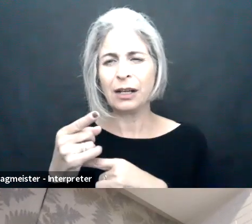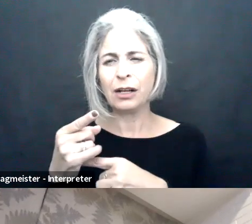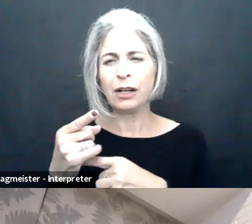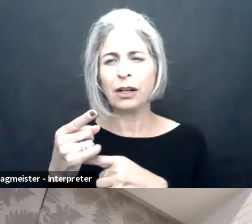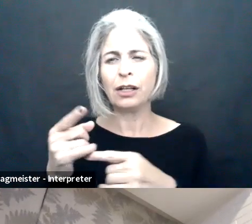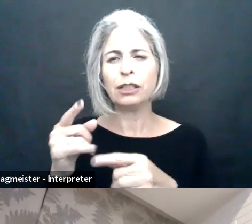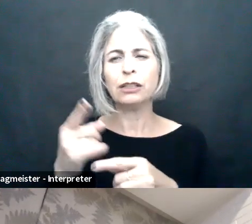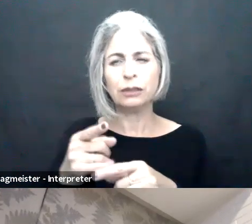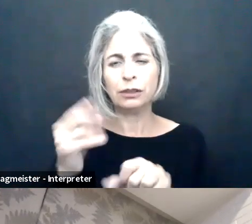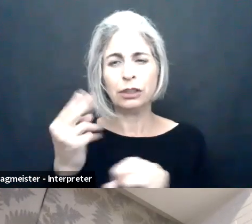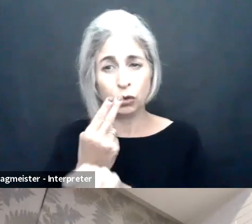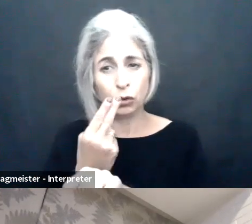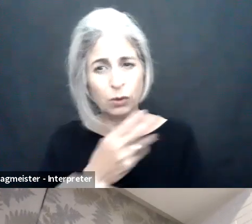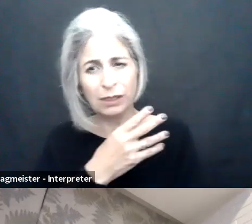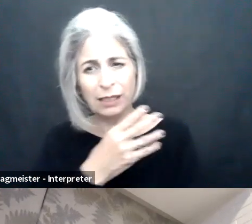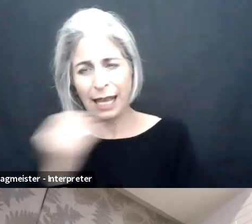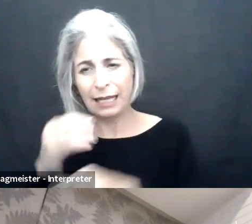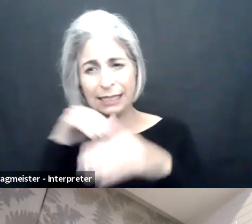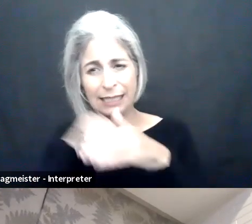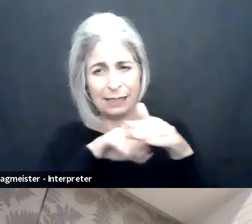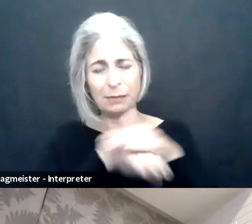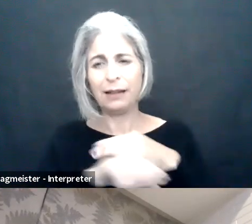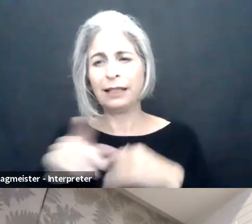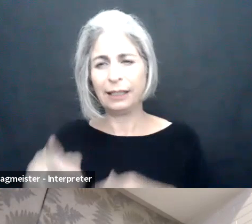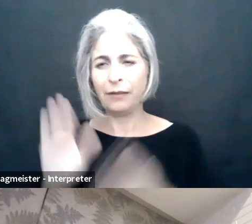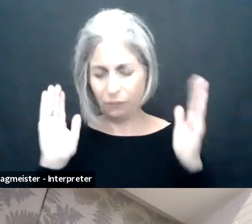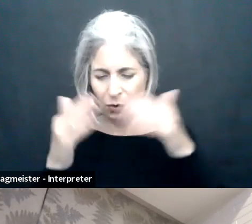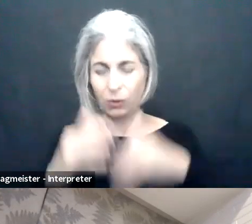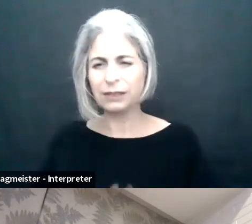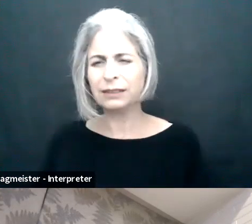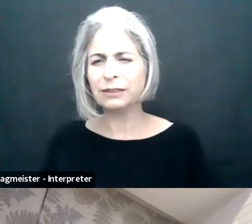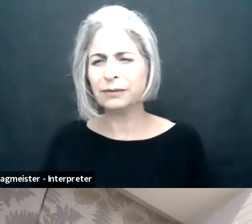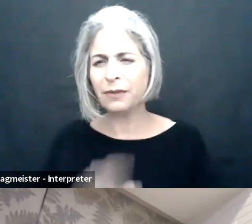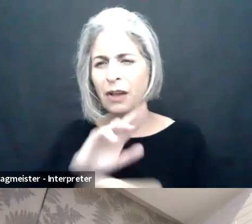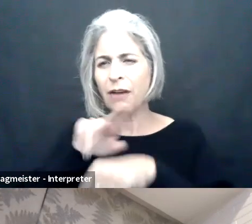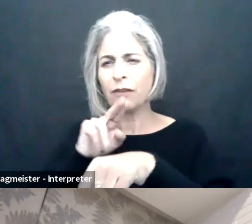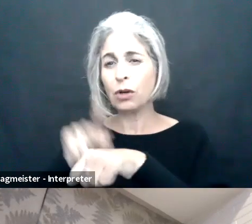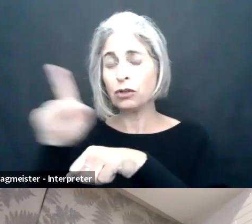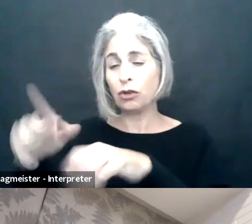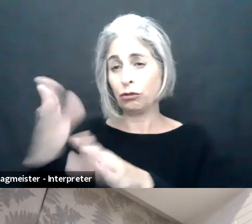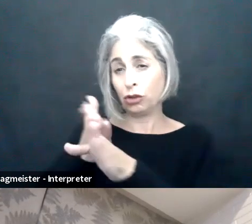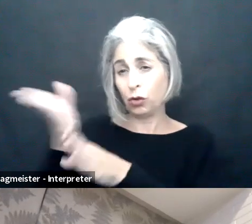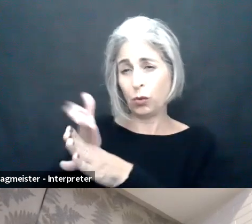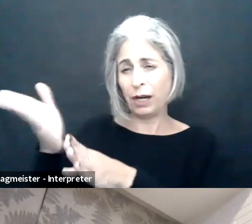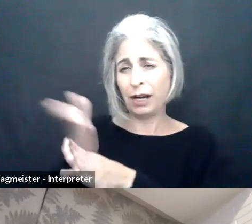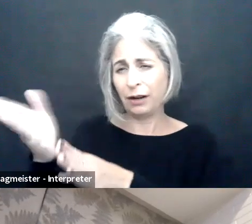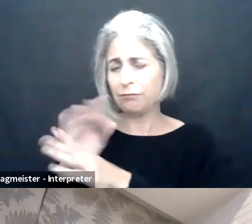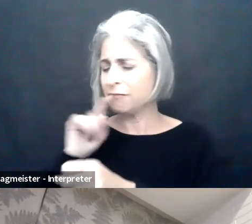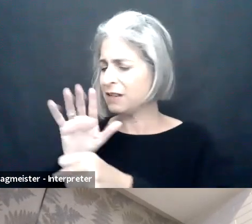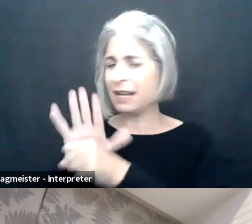she current leads is to develop policy that increases job opportunities for use in adults with disabilities.